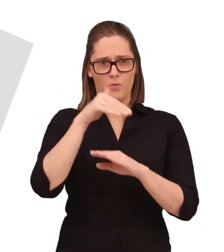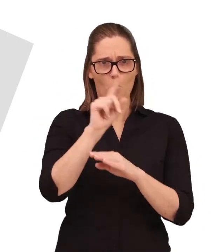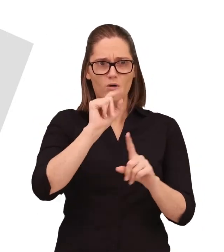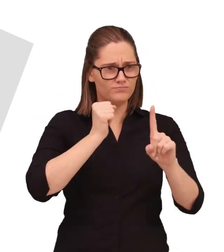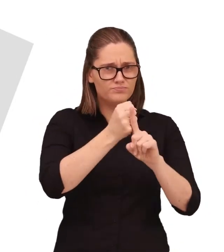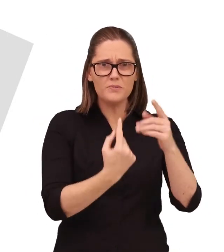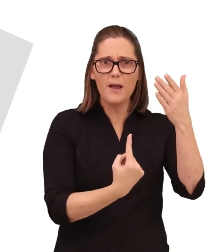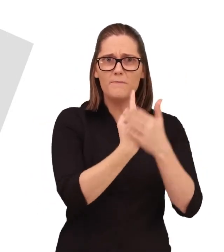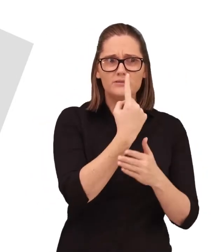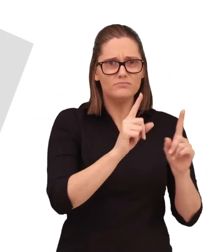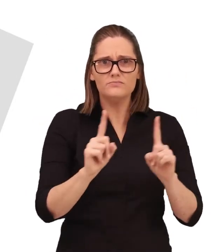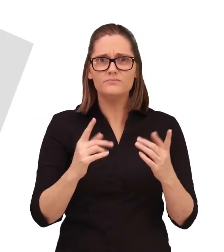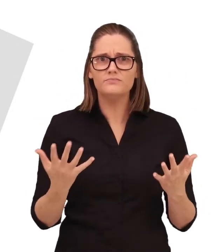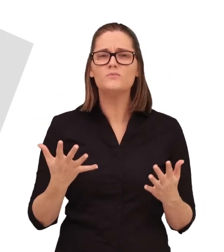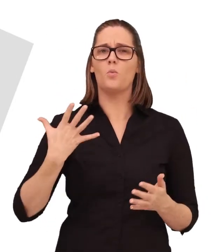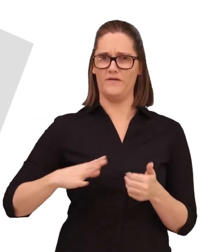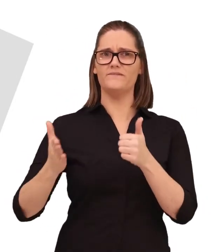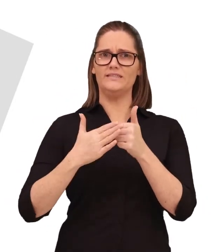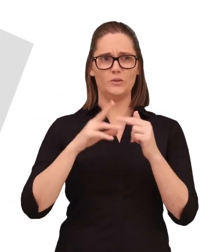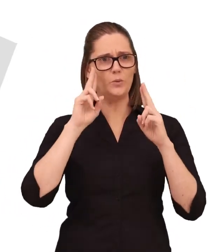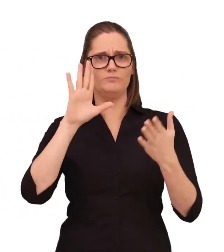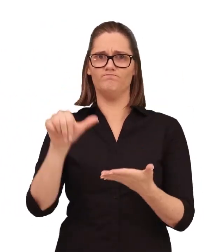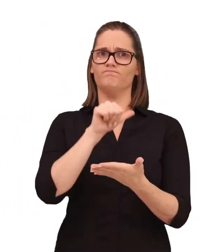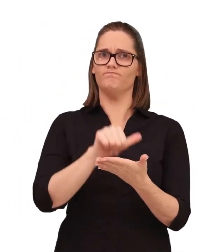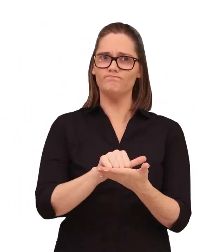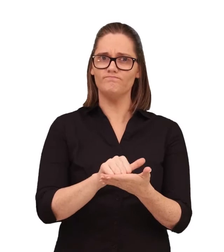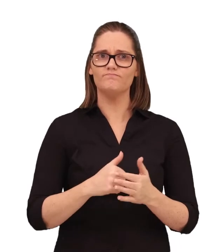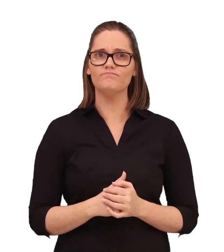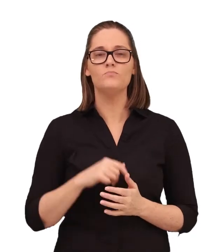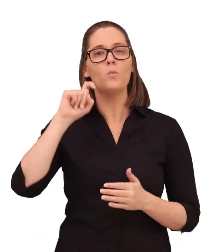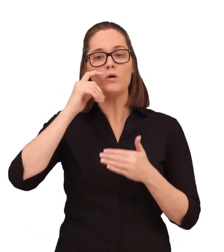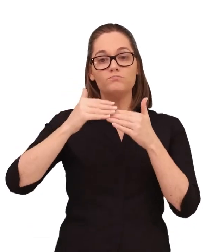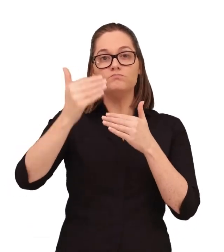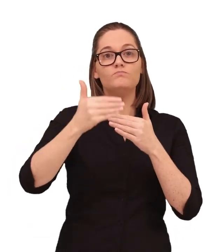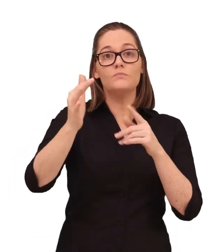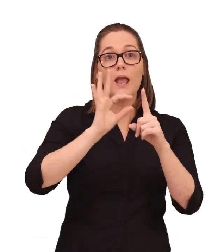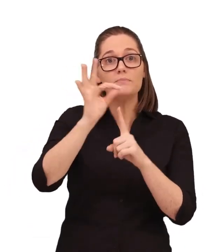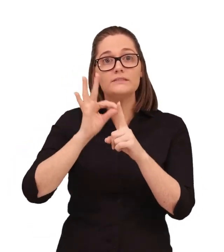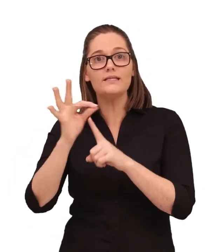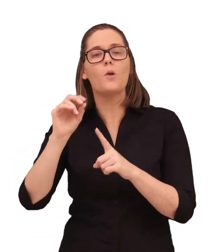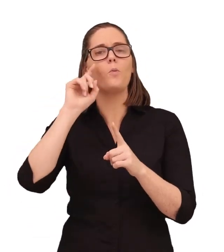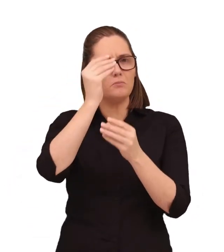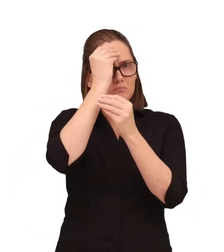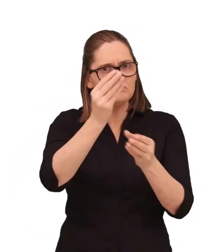we've done something wrong we'll give you regular updates about how we will try to fix the problem